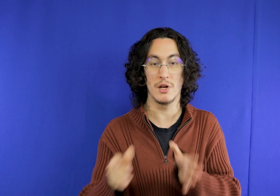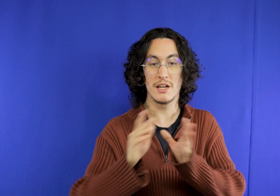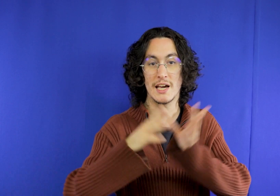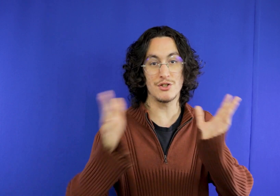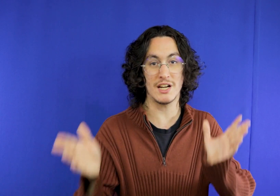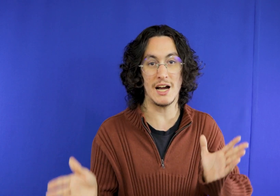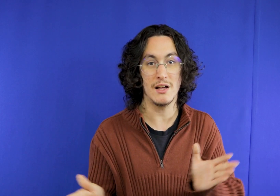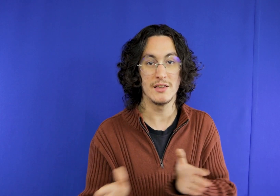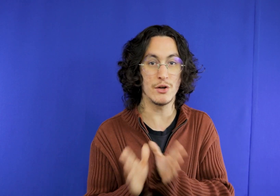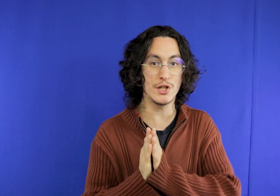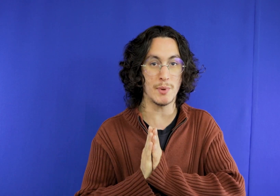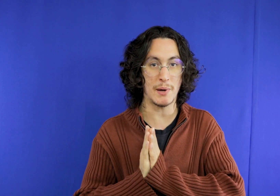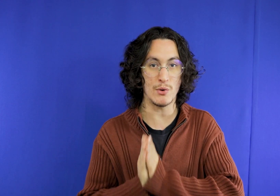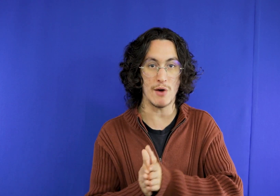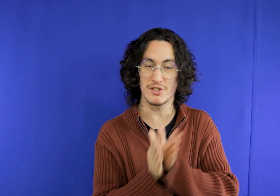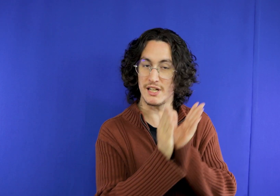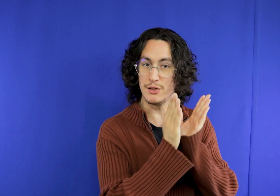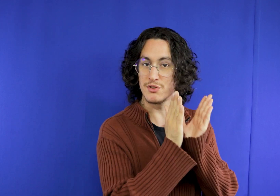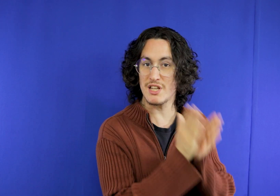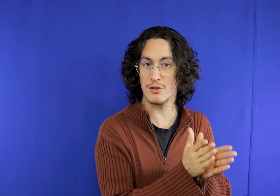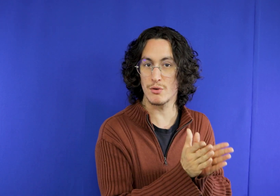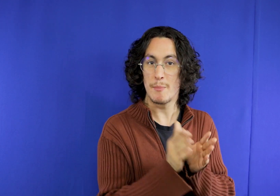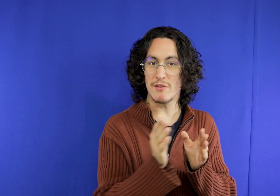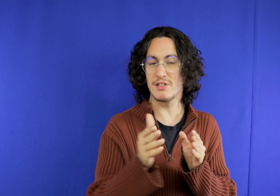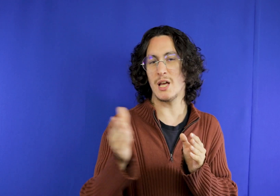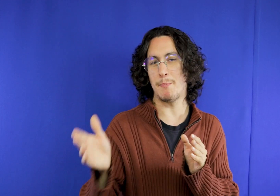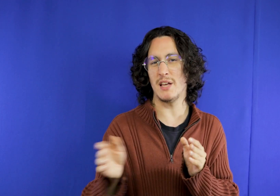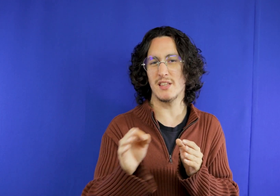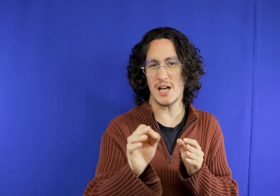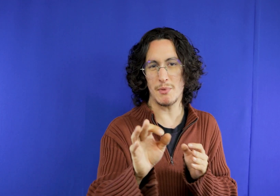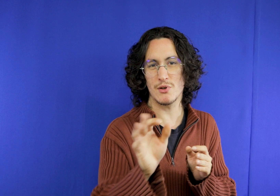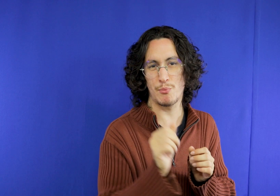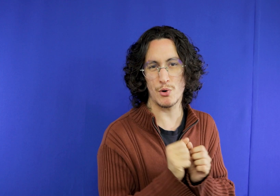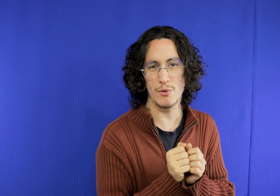for example I want to get to Aldeia do Papai Noel you are there in the center for you to press and give